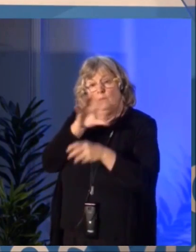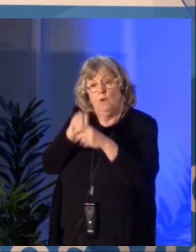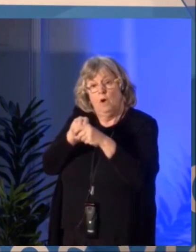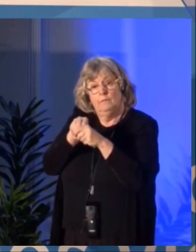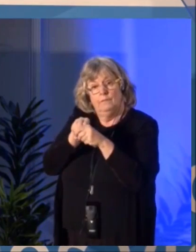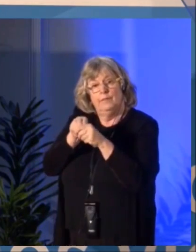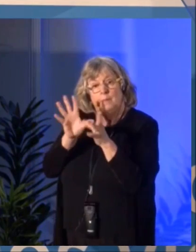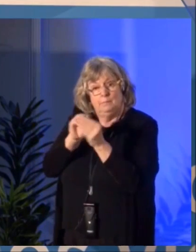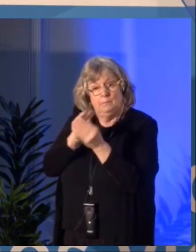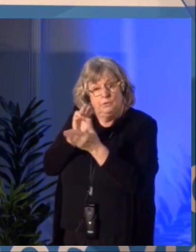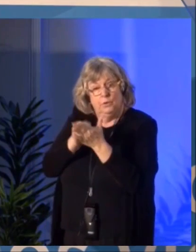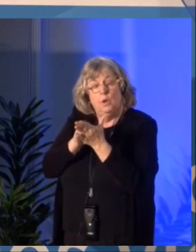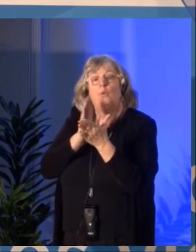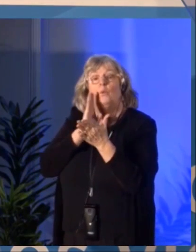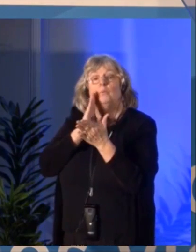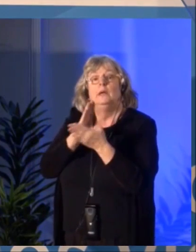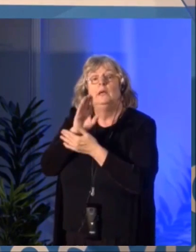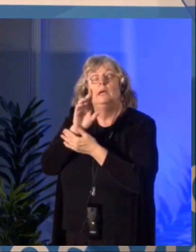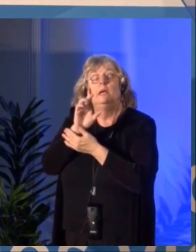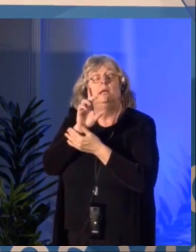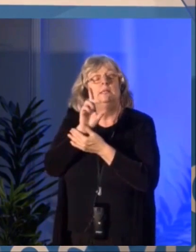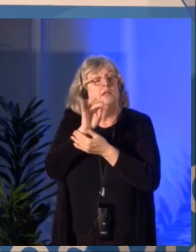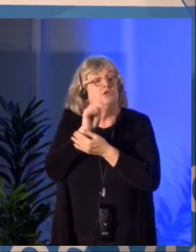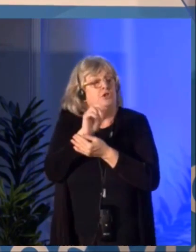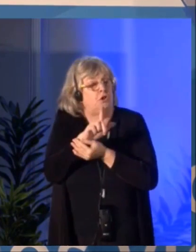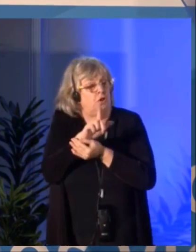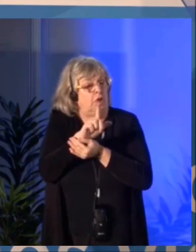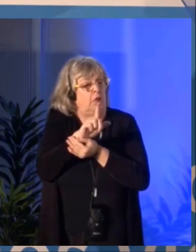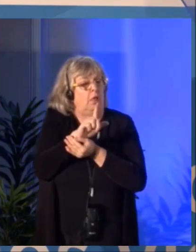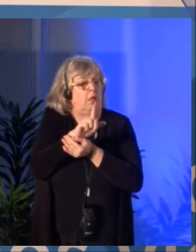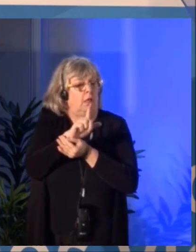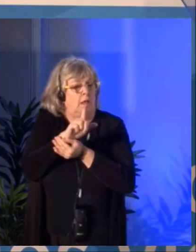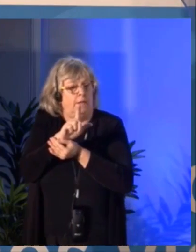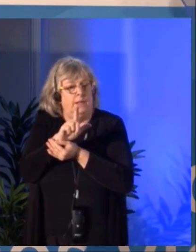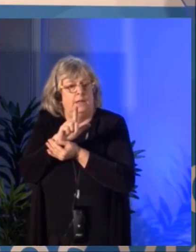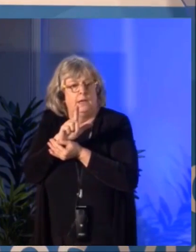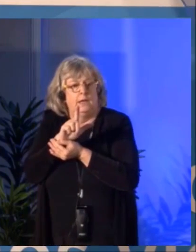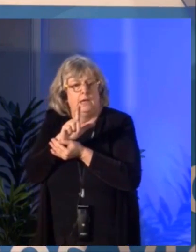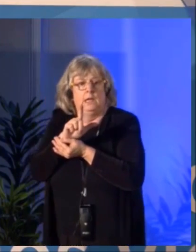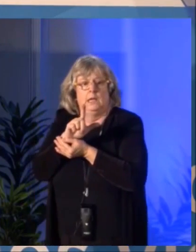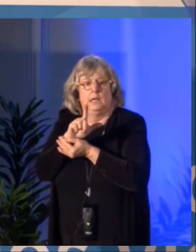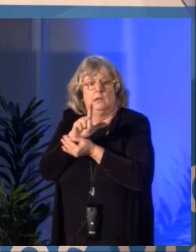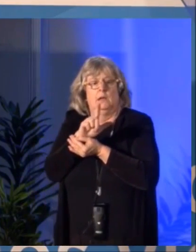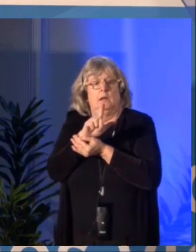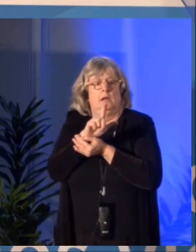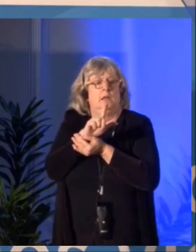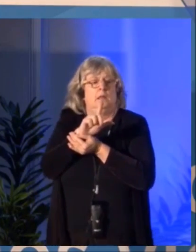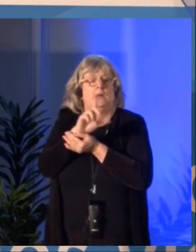And in keeping with digital thinking this summit will be anything but conventional.